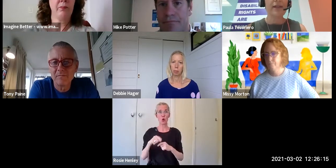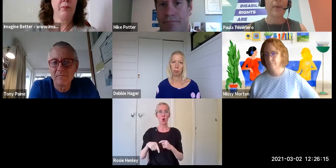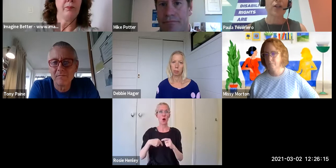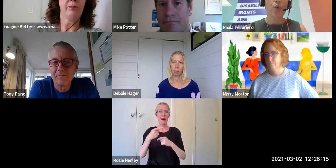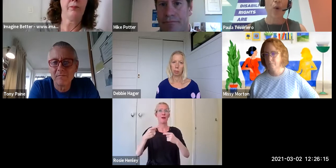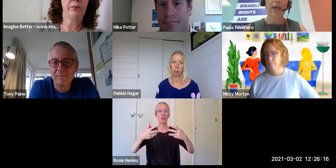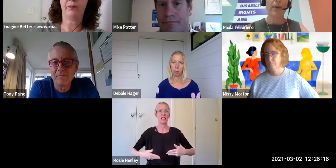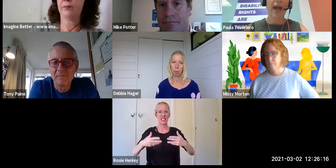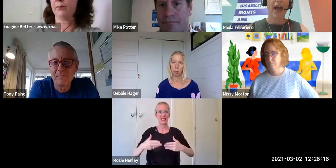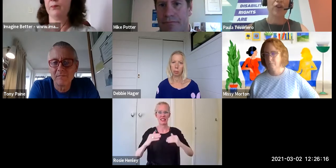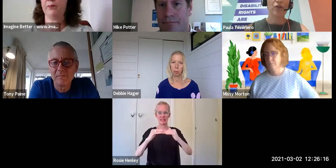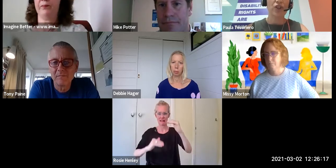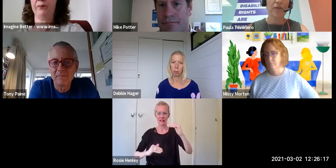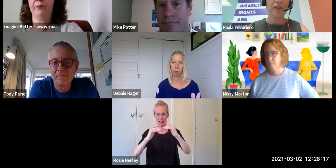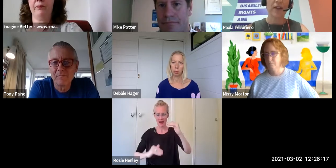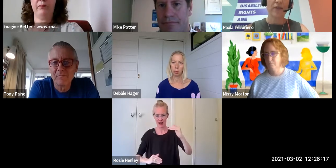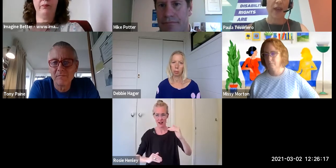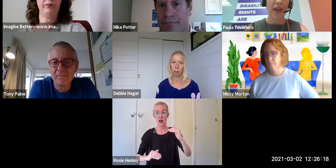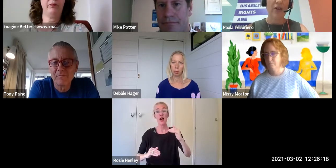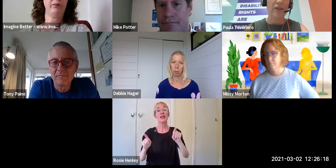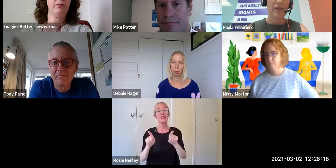it's about talking about how you shift that narrative.